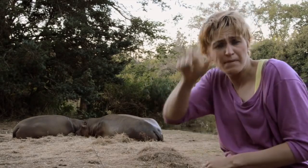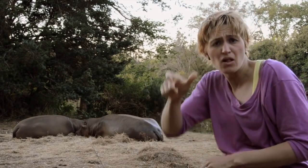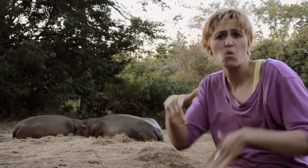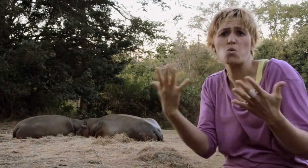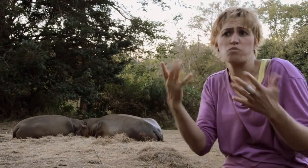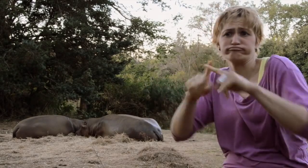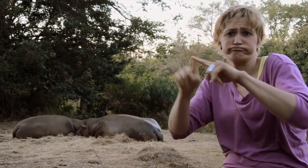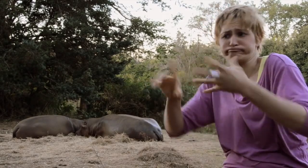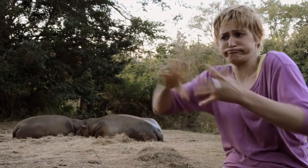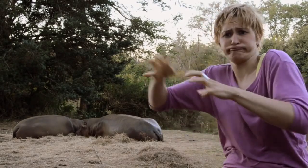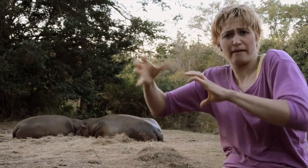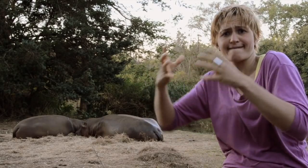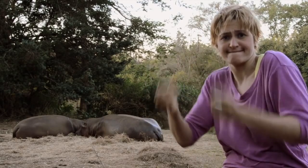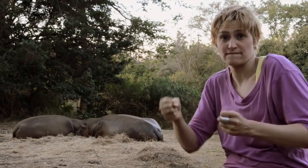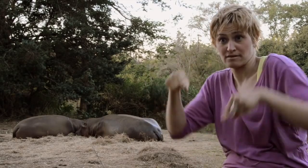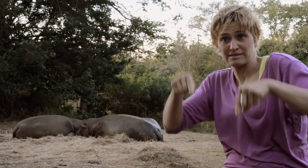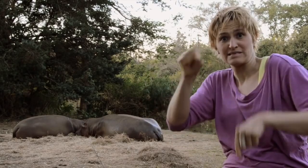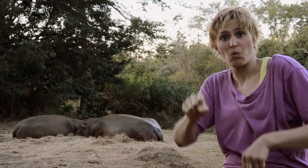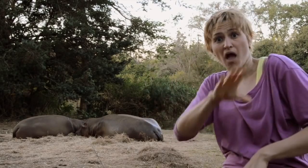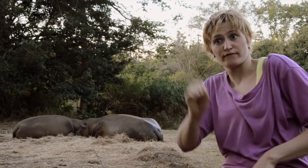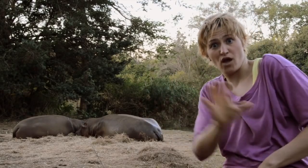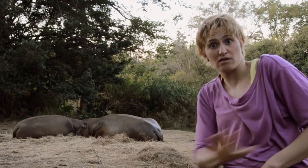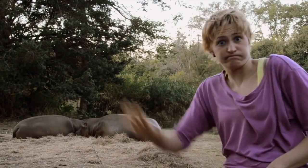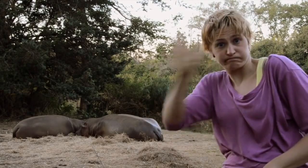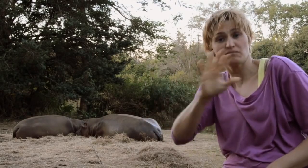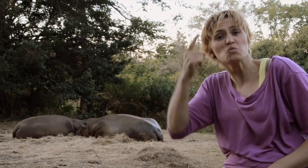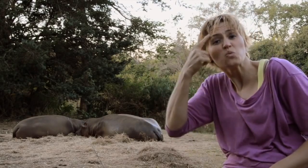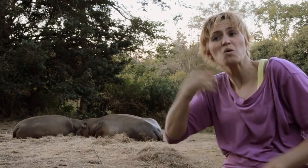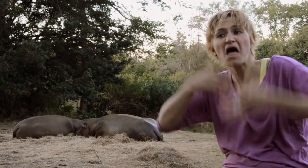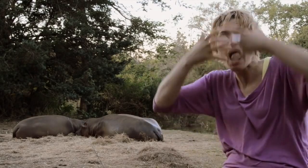They attack both animals and humans. They wreak havoc.